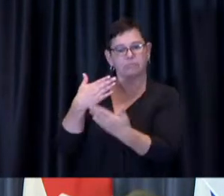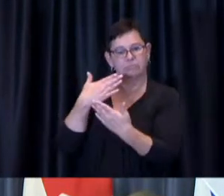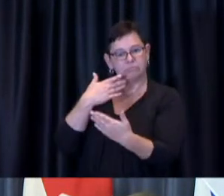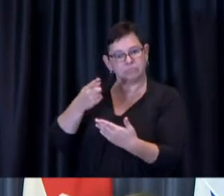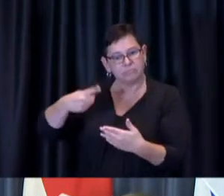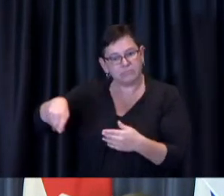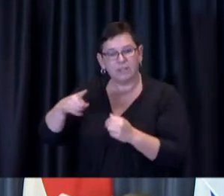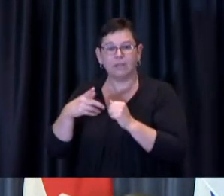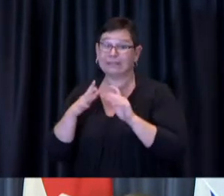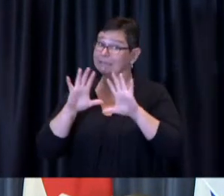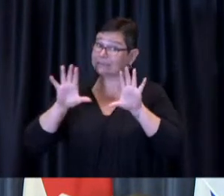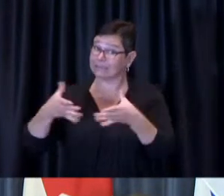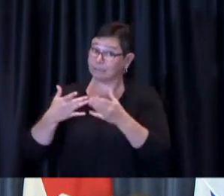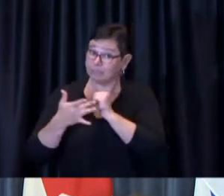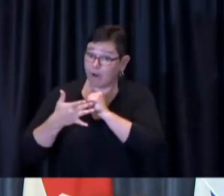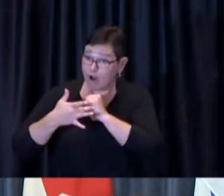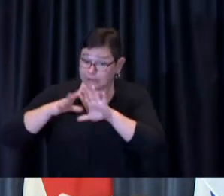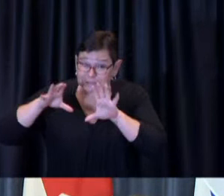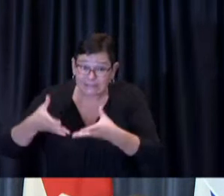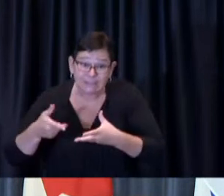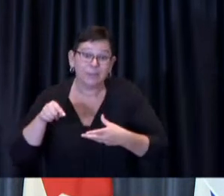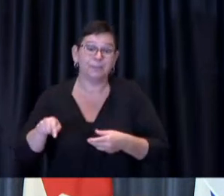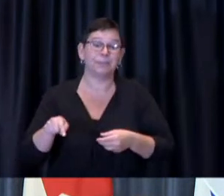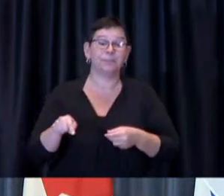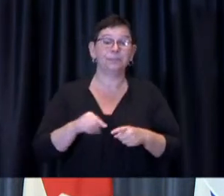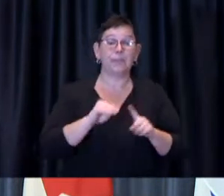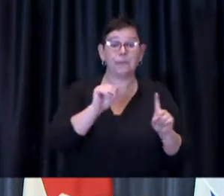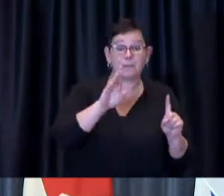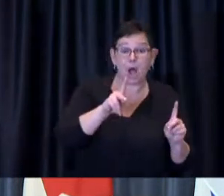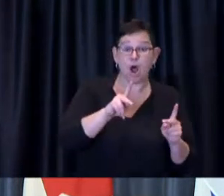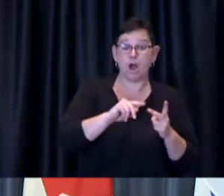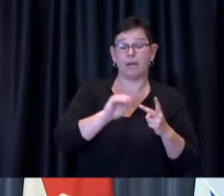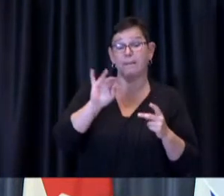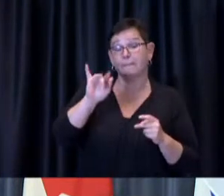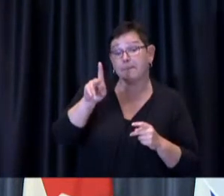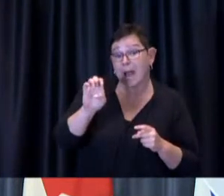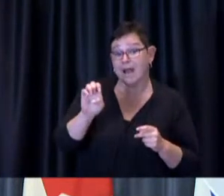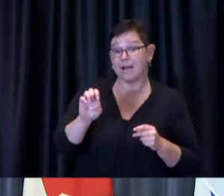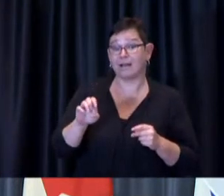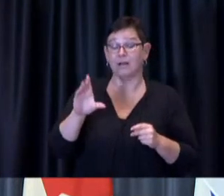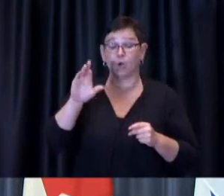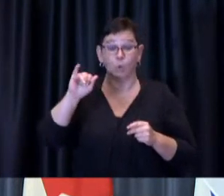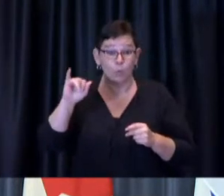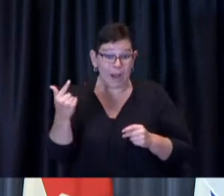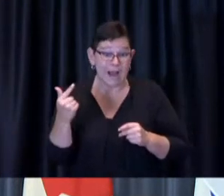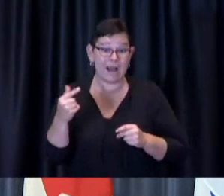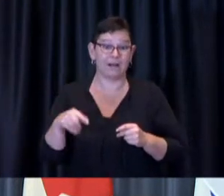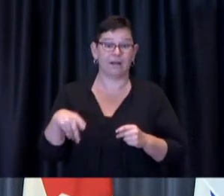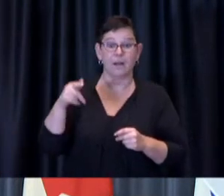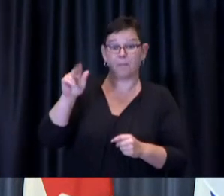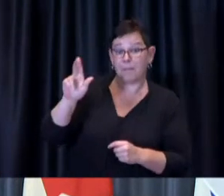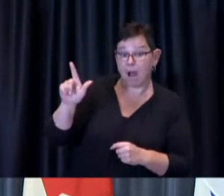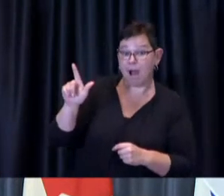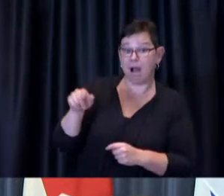uh Markham, Mike, Craig, Nick, Paul and Ferdinand thank you to them as well we couldn't have put these on without their help.